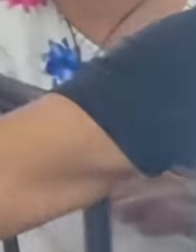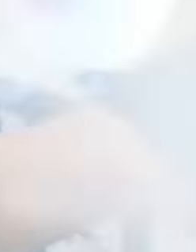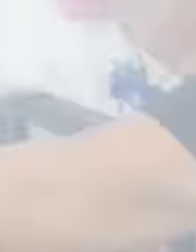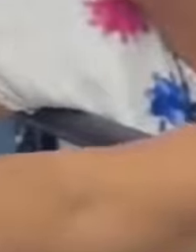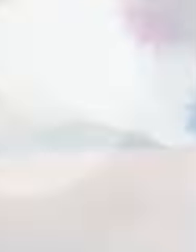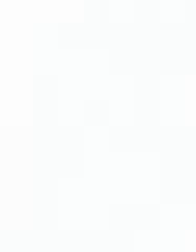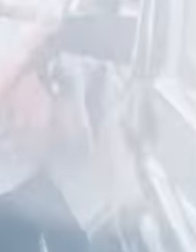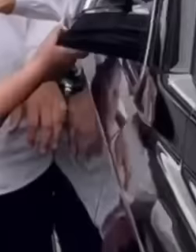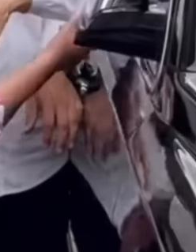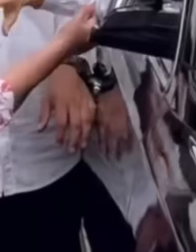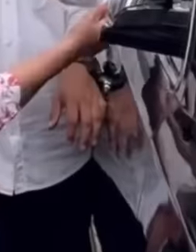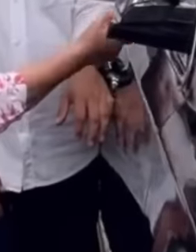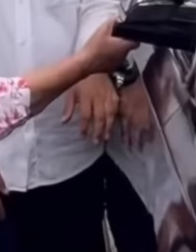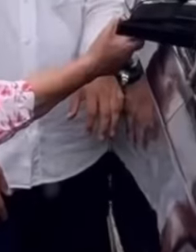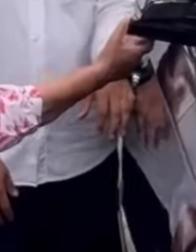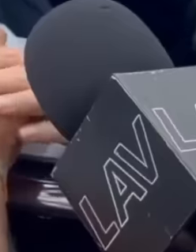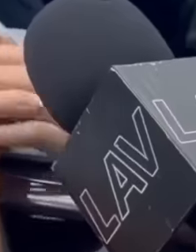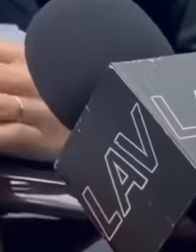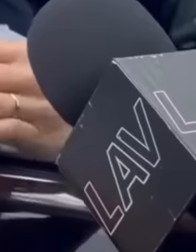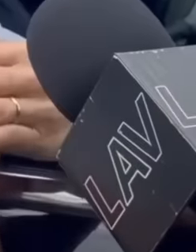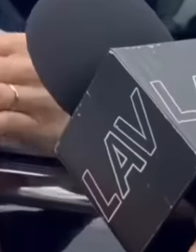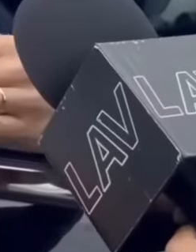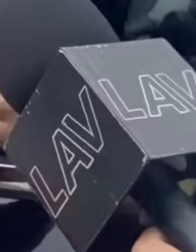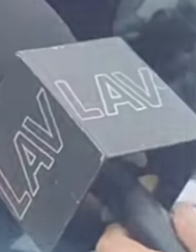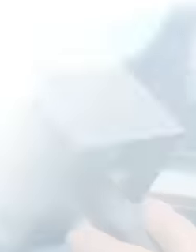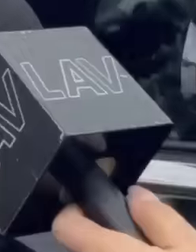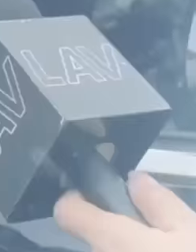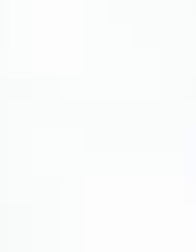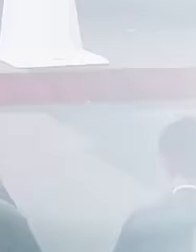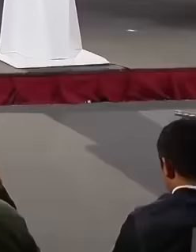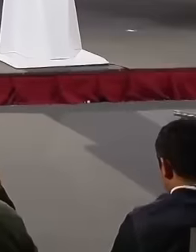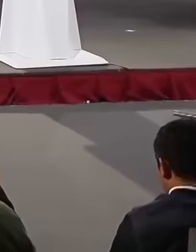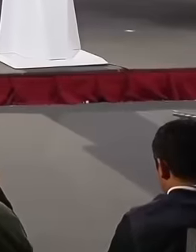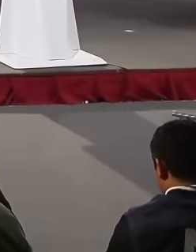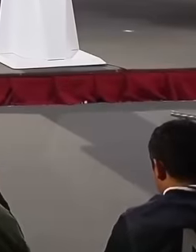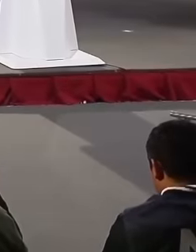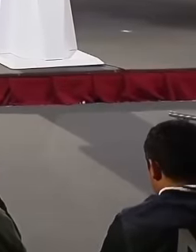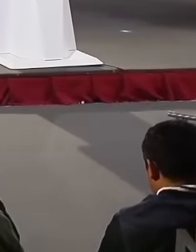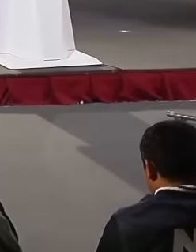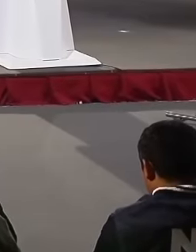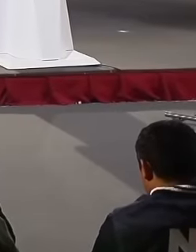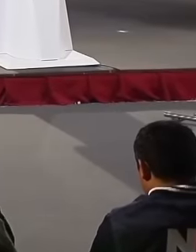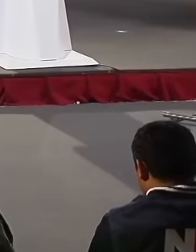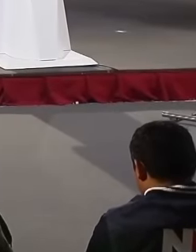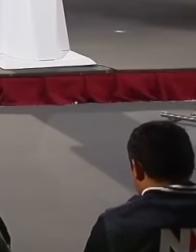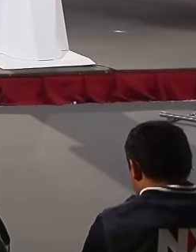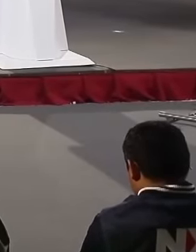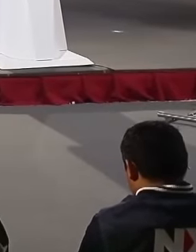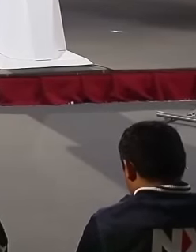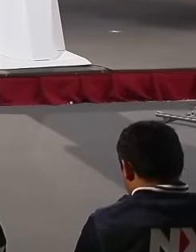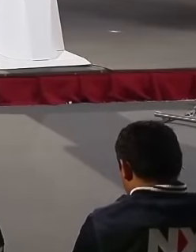presidents in Mexico. Today at the press conference they presented two initiatives that